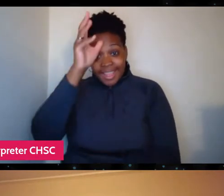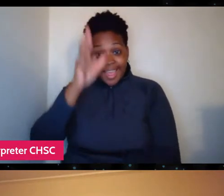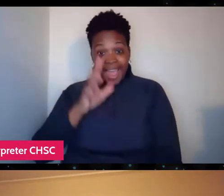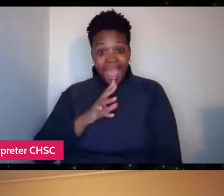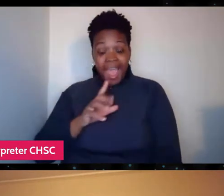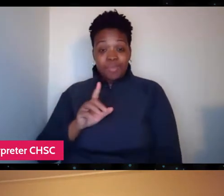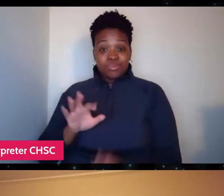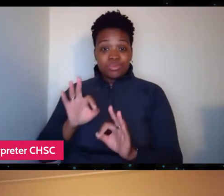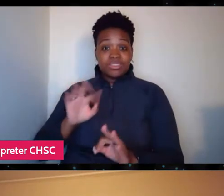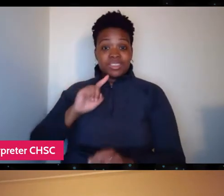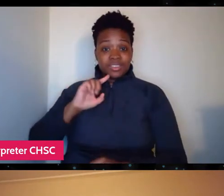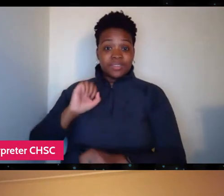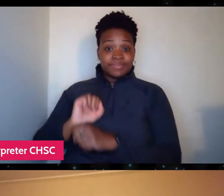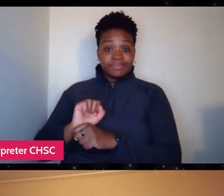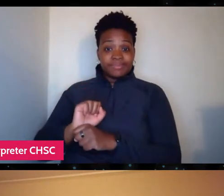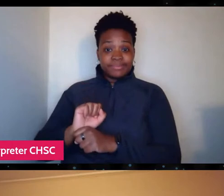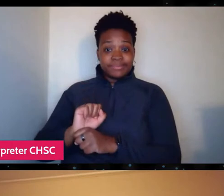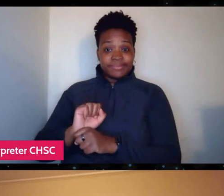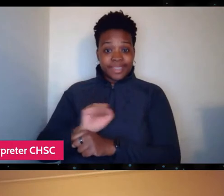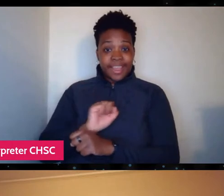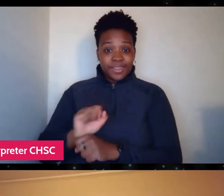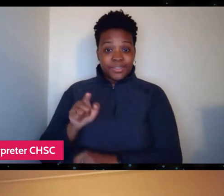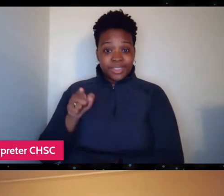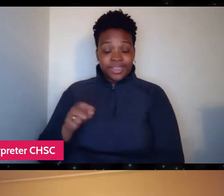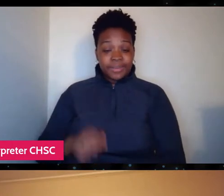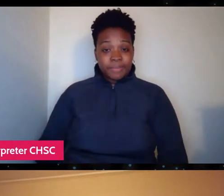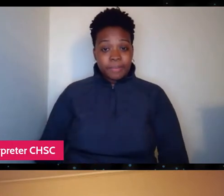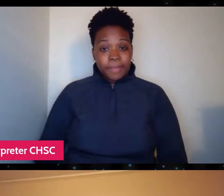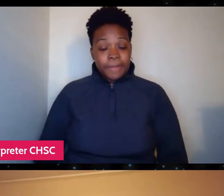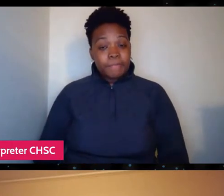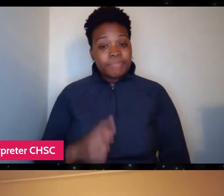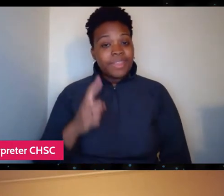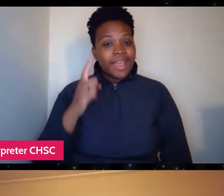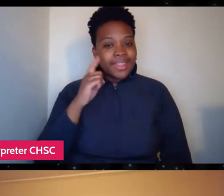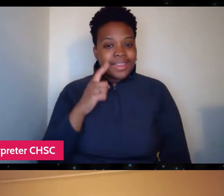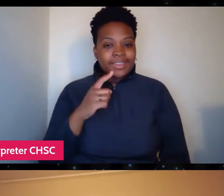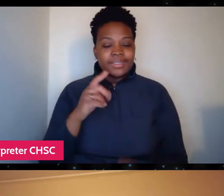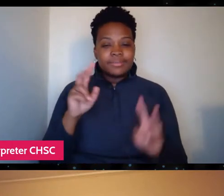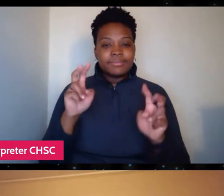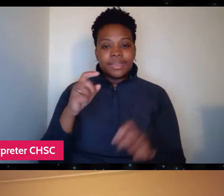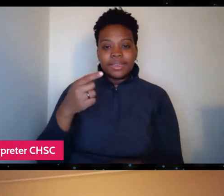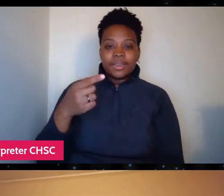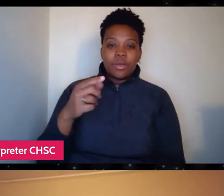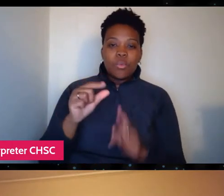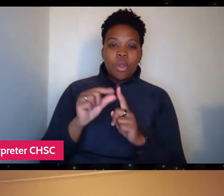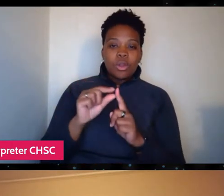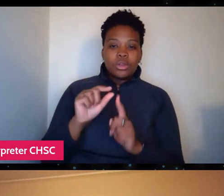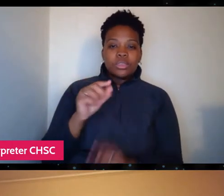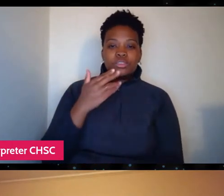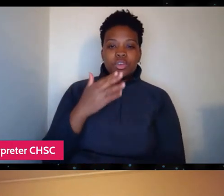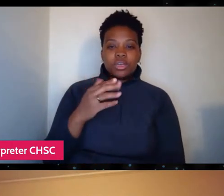Right, yeah. I think genuine is they word that definitely comes to mind when you think about Stan.